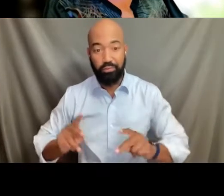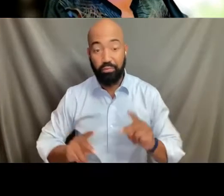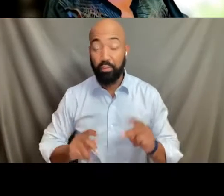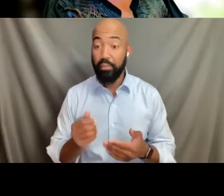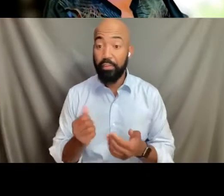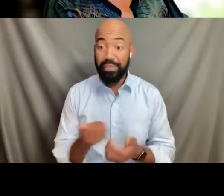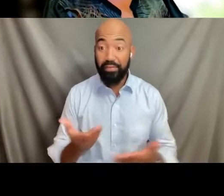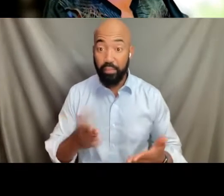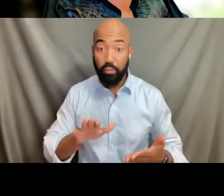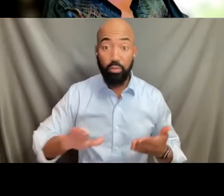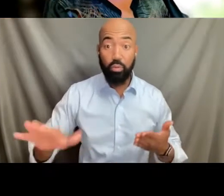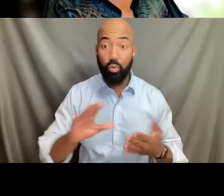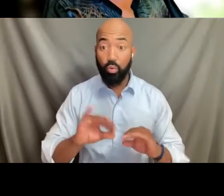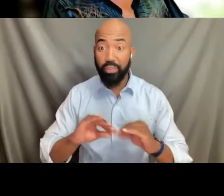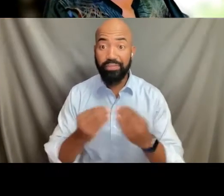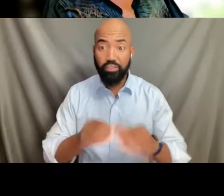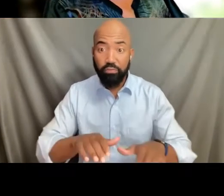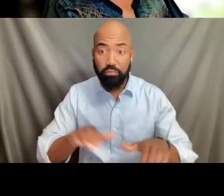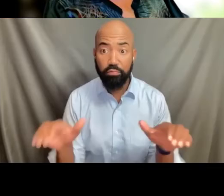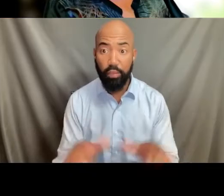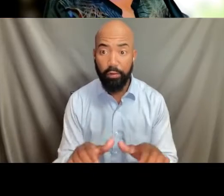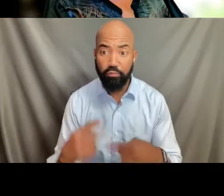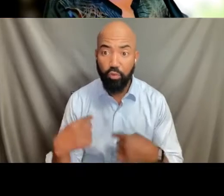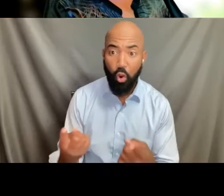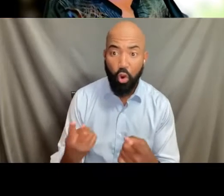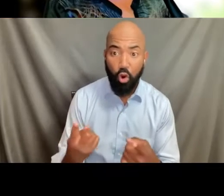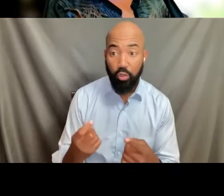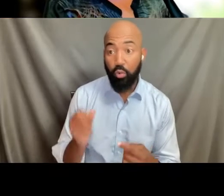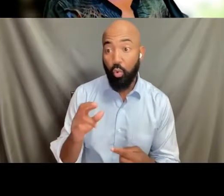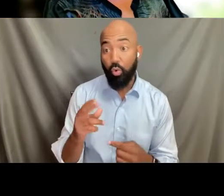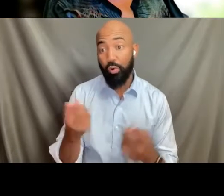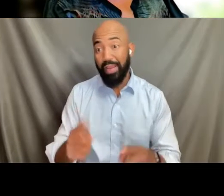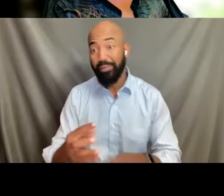anything that's coming up. Put your hand up please